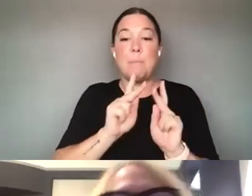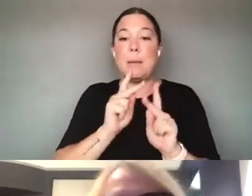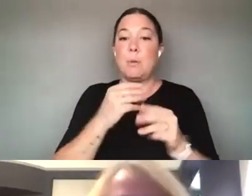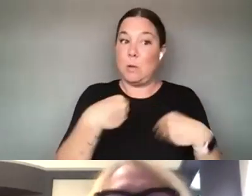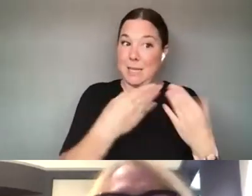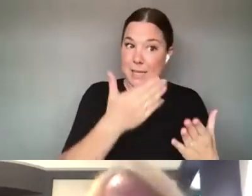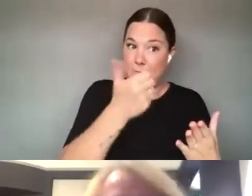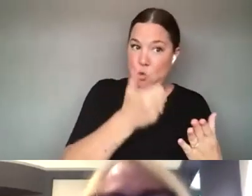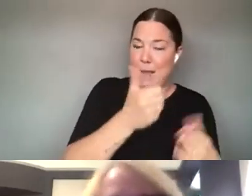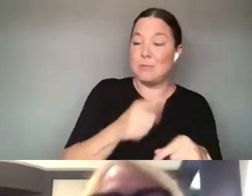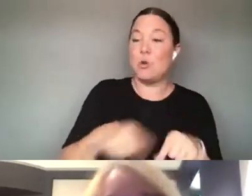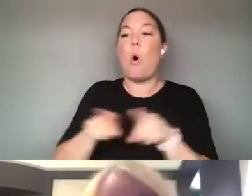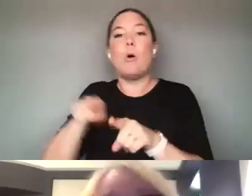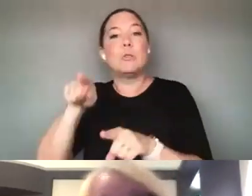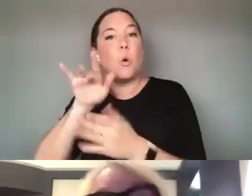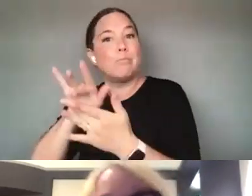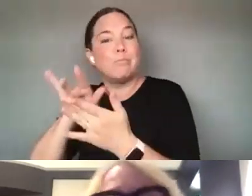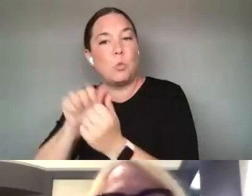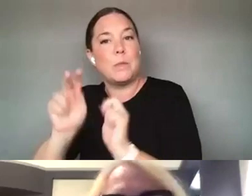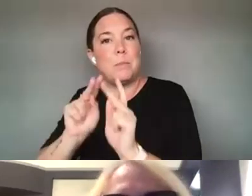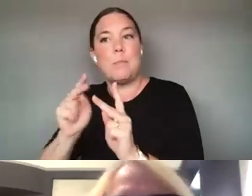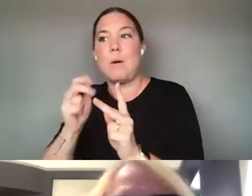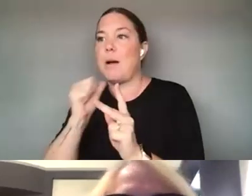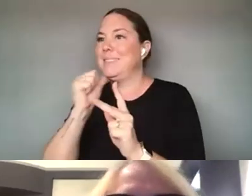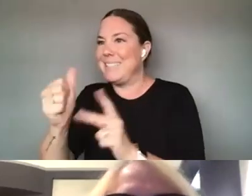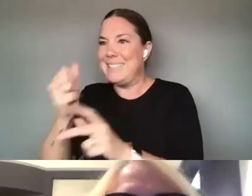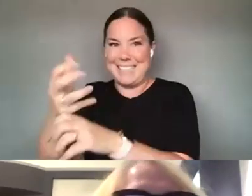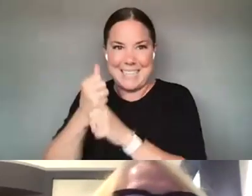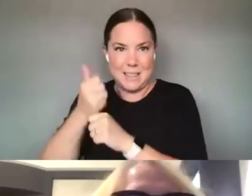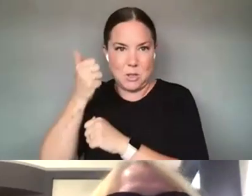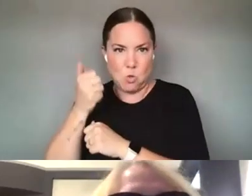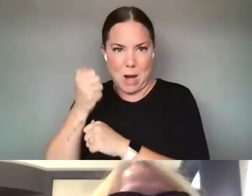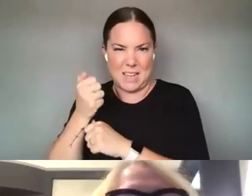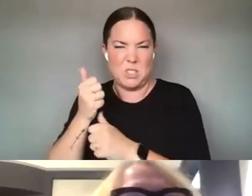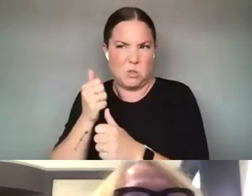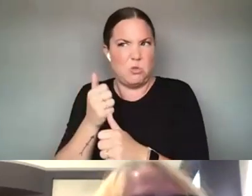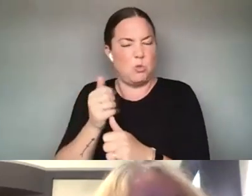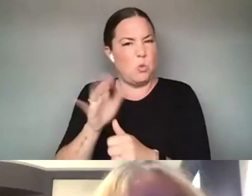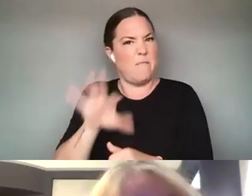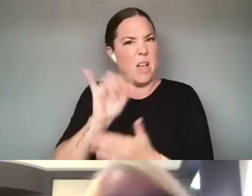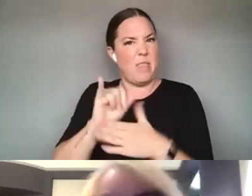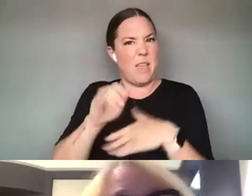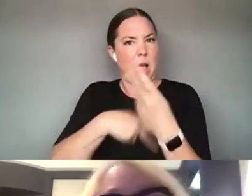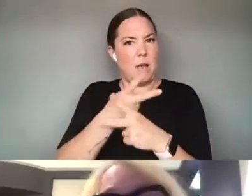FIND OUT INFORMATION LIKE THAT. I KNOW WHEN I WAS AT CREATIVE CAPITAL WE TRIED TO HAVE A VERY